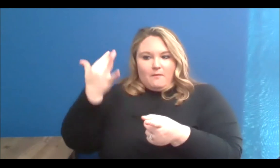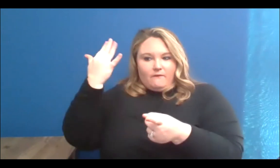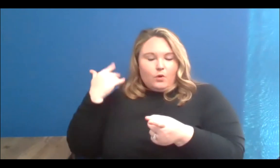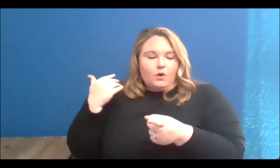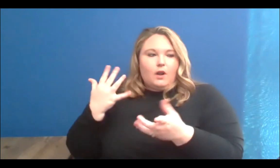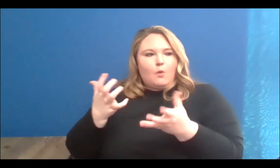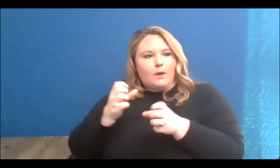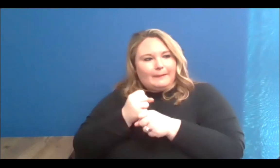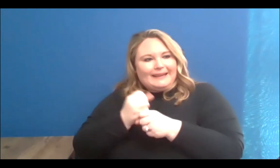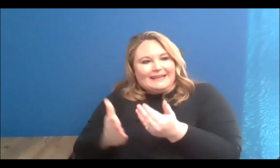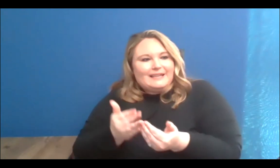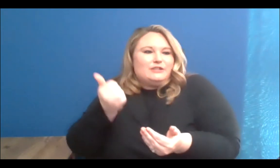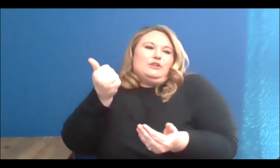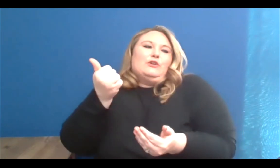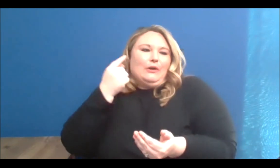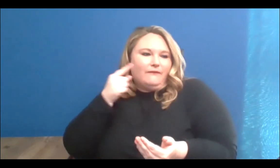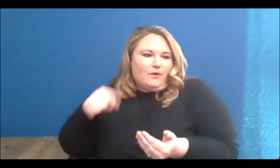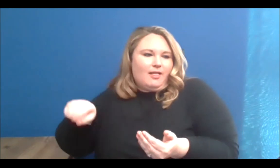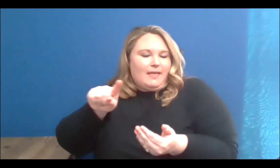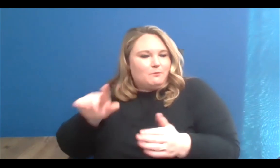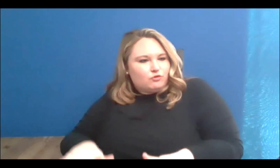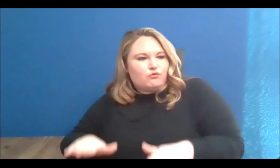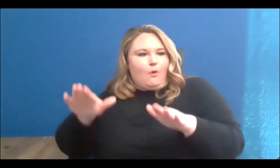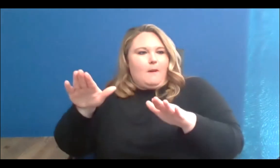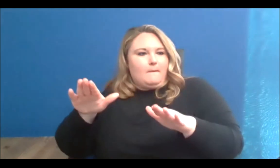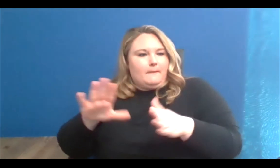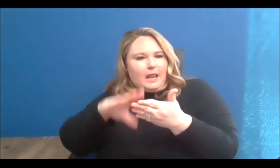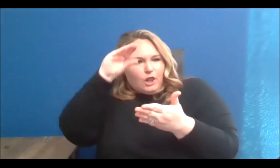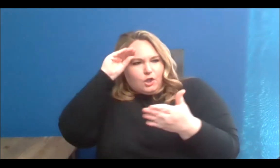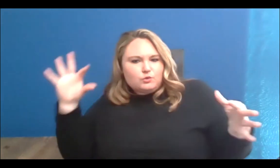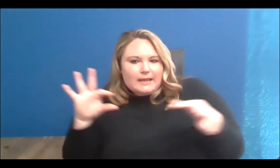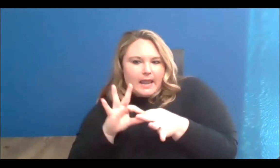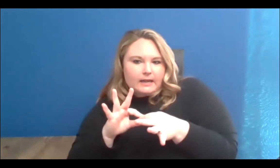to come up, and find it easier for them to connect with themselves.